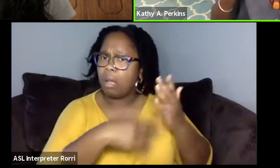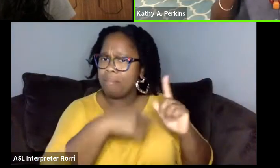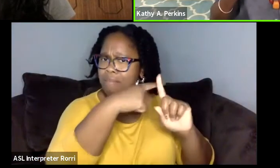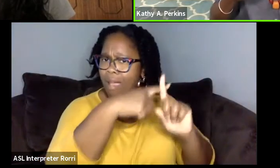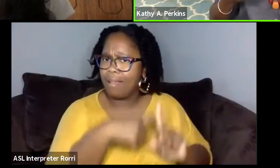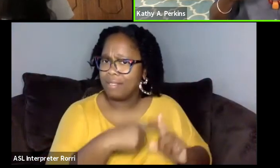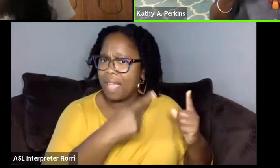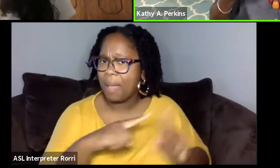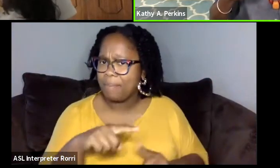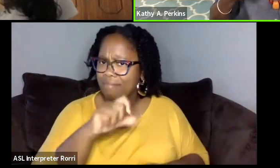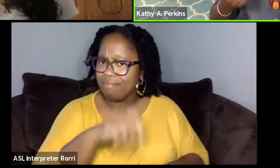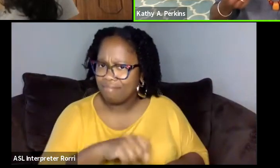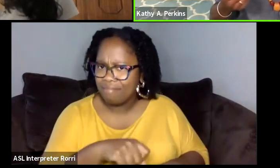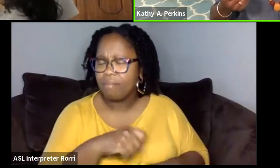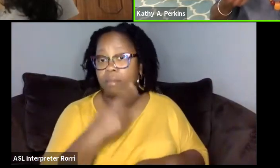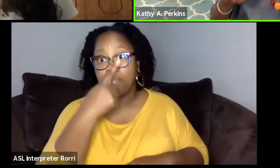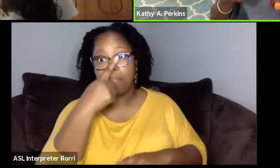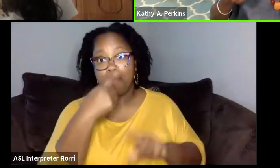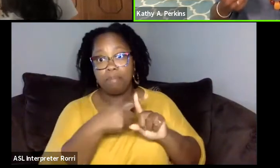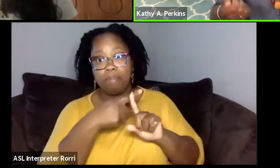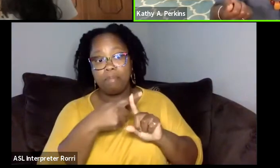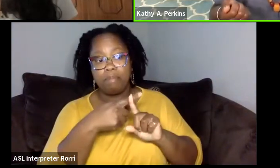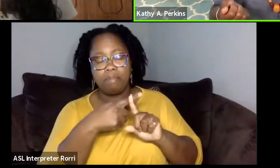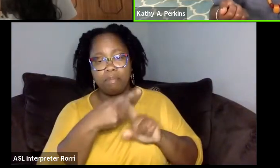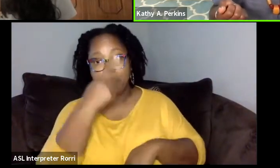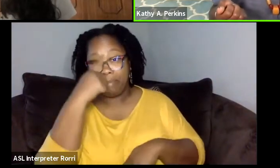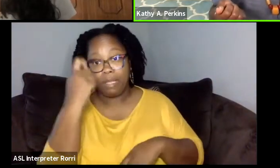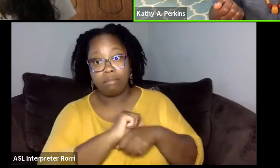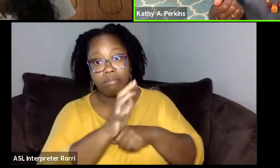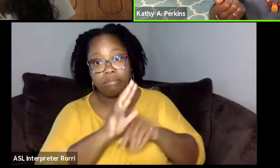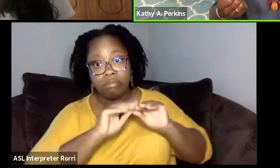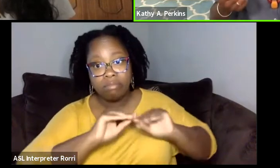I connected with a lot of different African women writers.